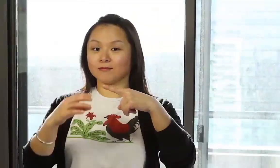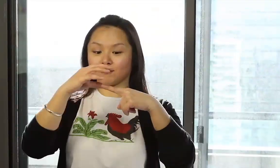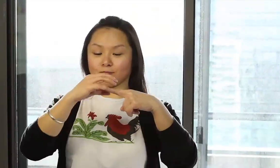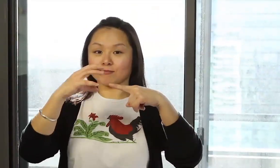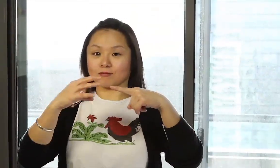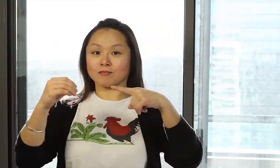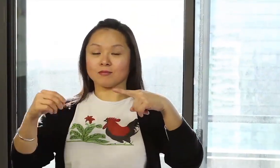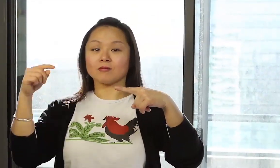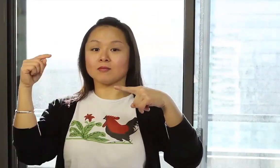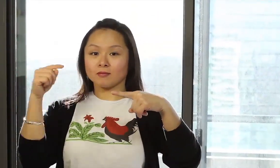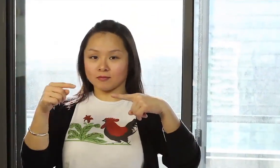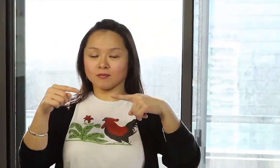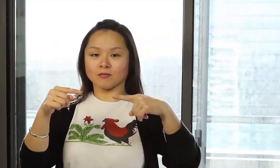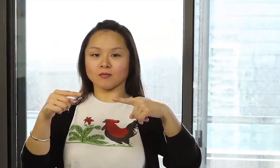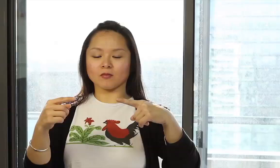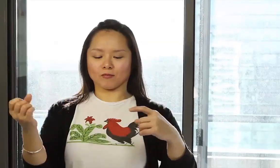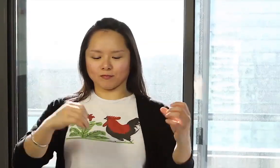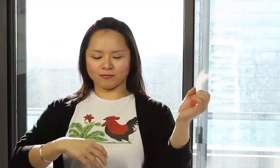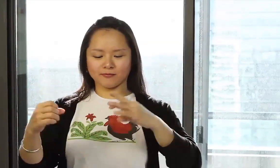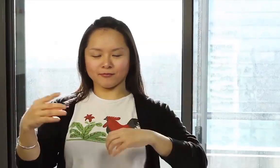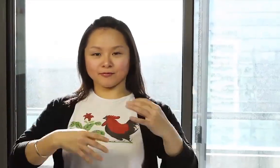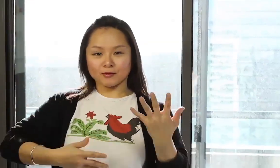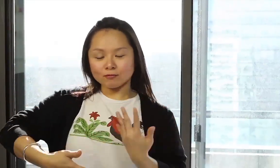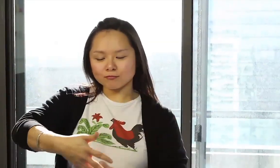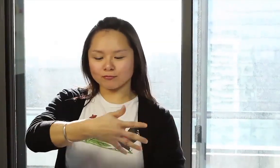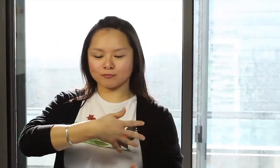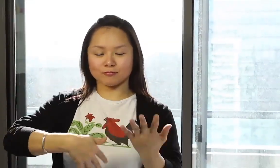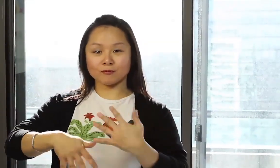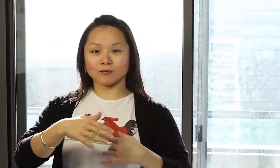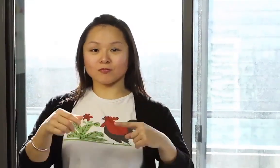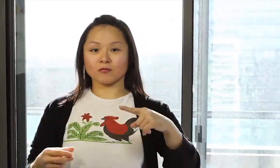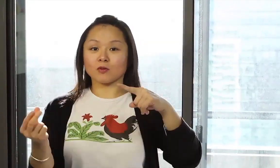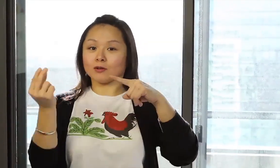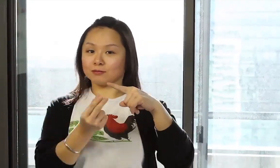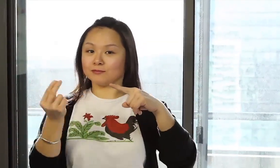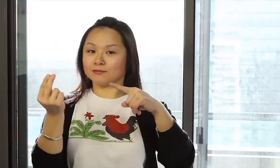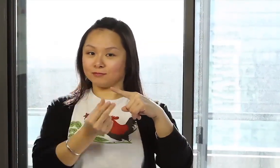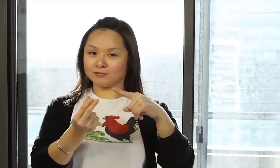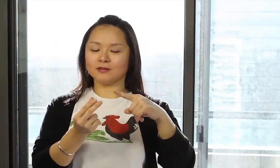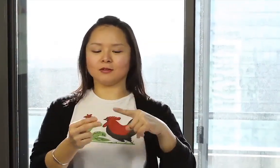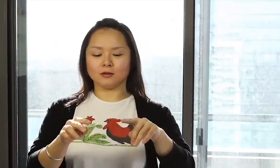Satay is seasoned, skewered and grilled meat served